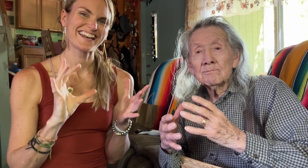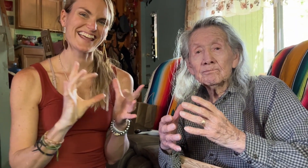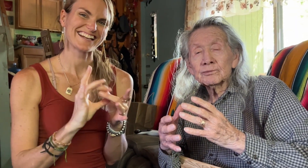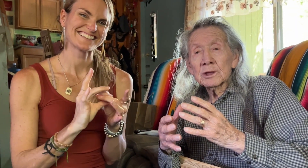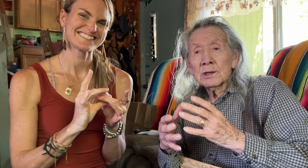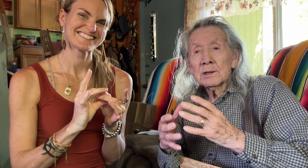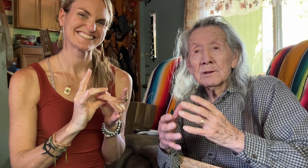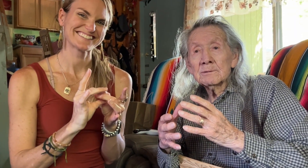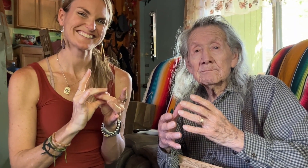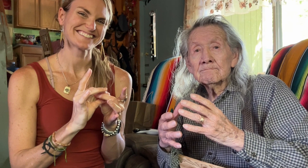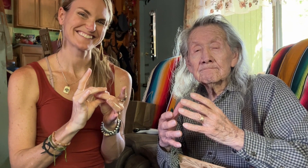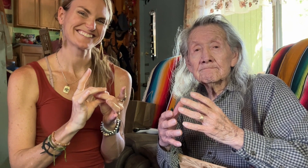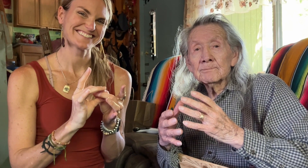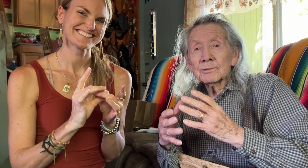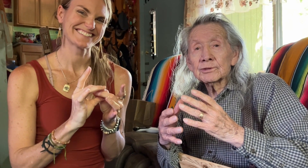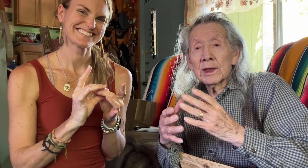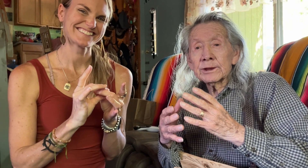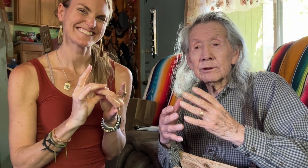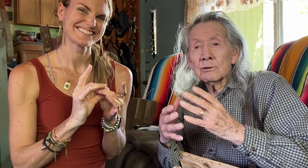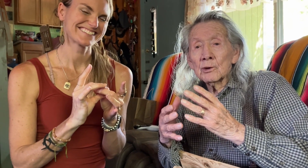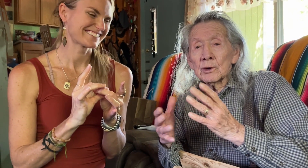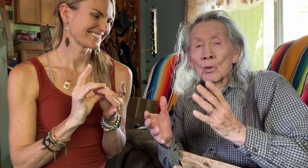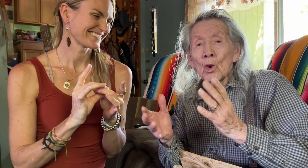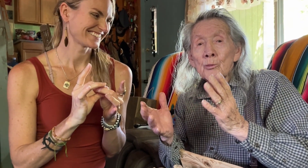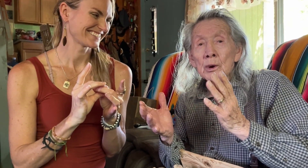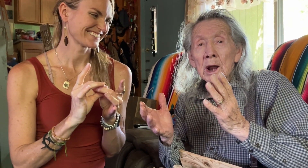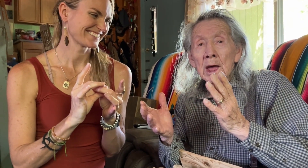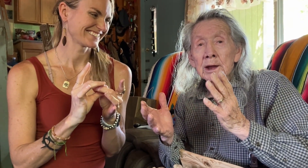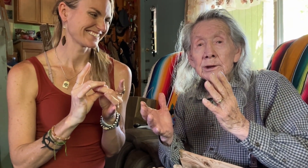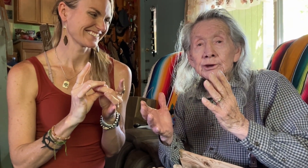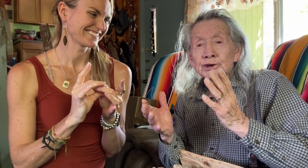Thank you. Wopila.